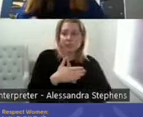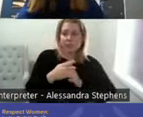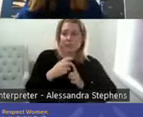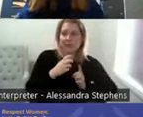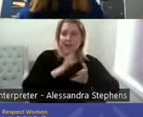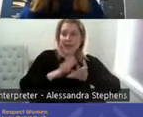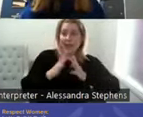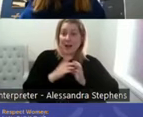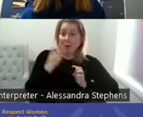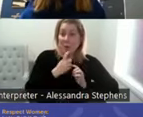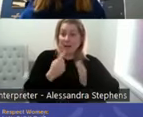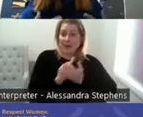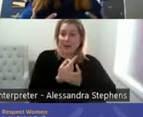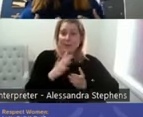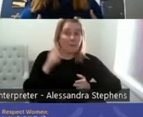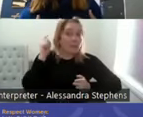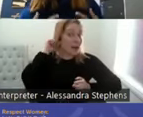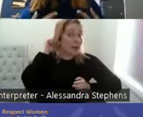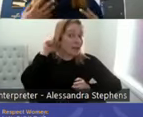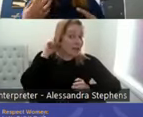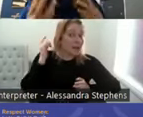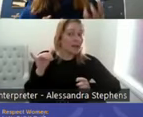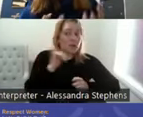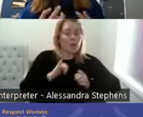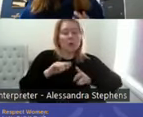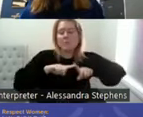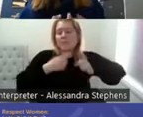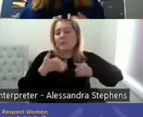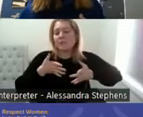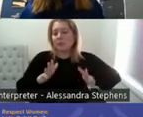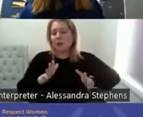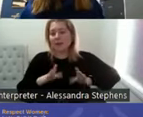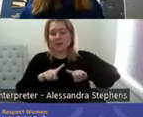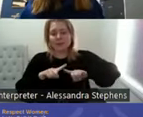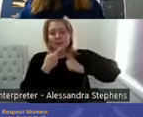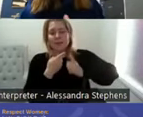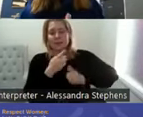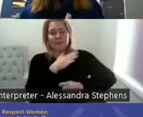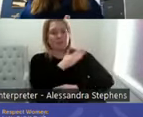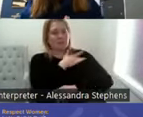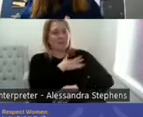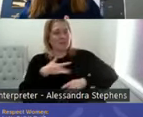the level of the spinal cord injuries. So erogenous zones can change. So bodies